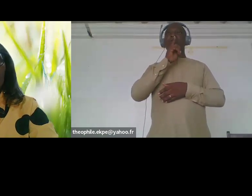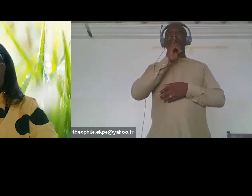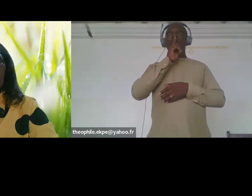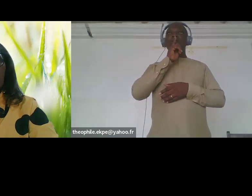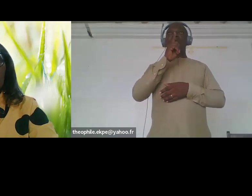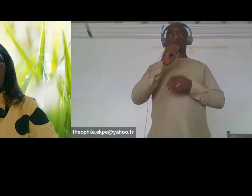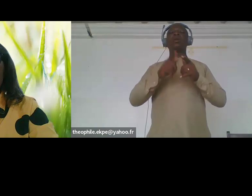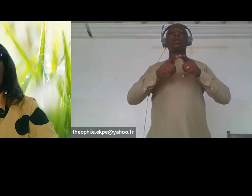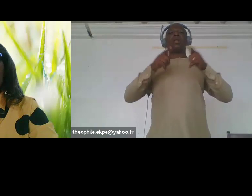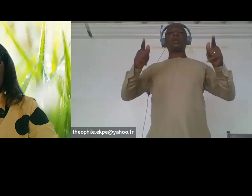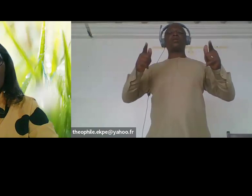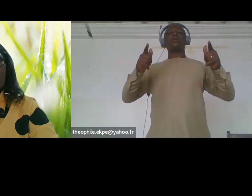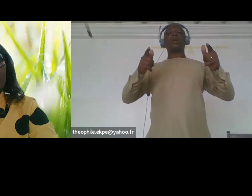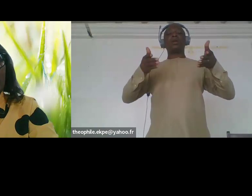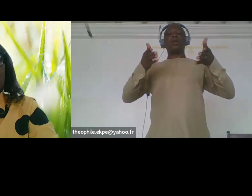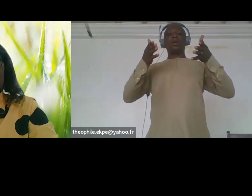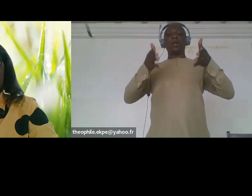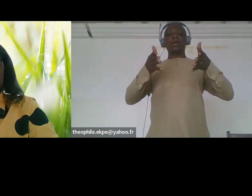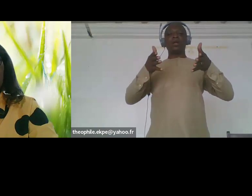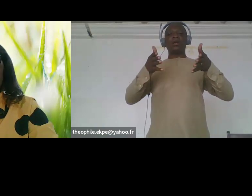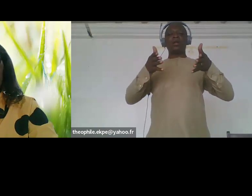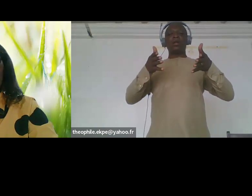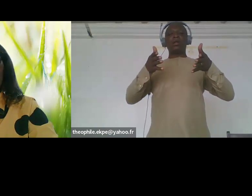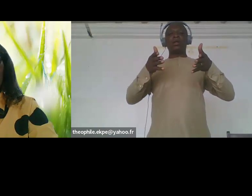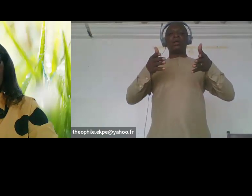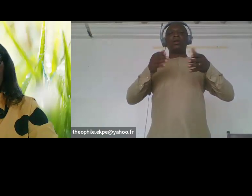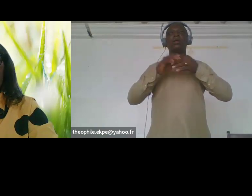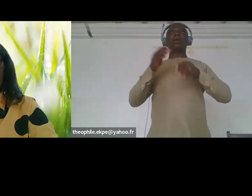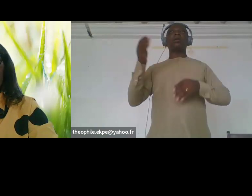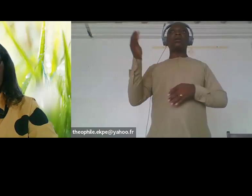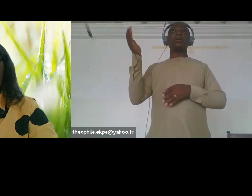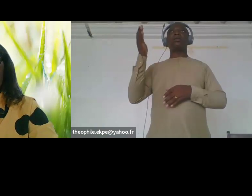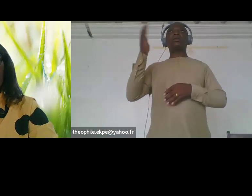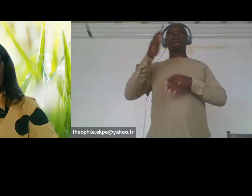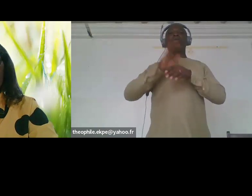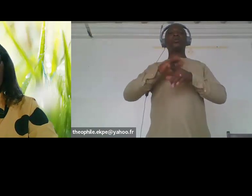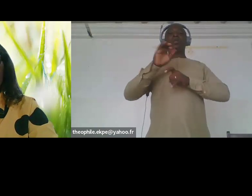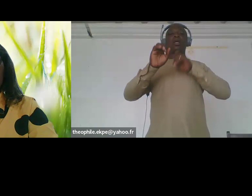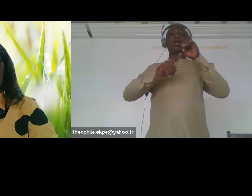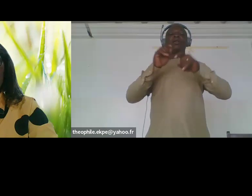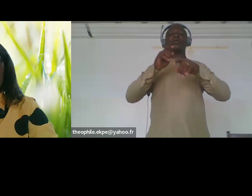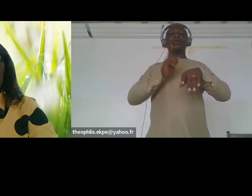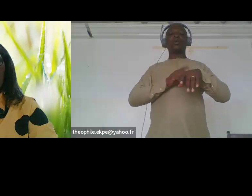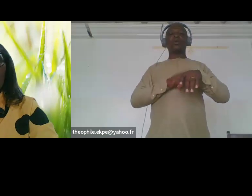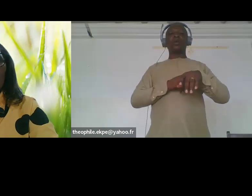voices have been largely absent from the discourse s around climate matters